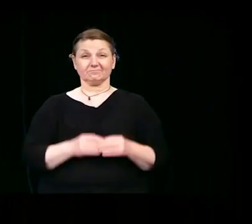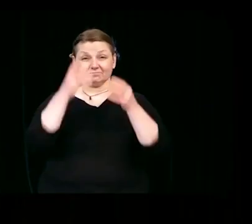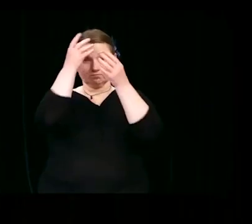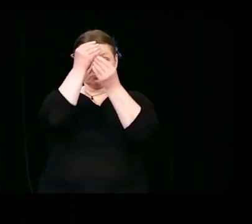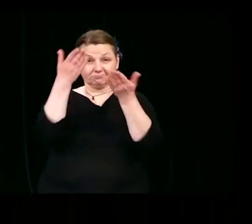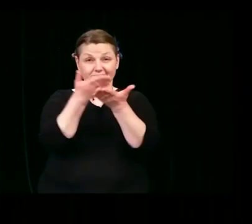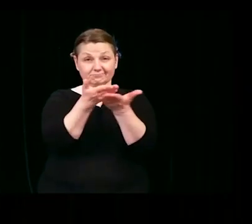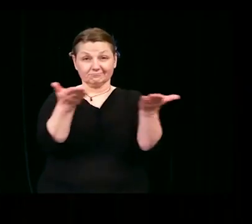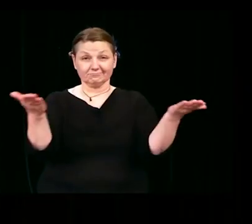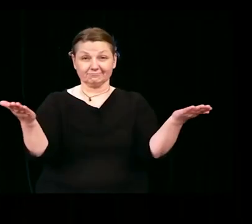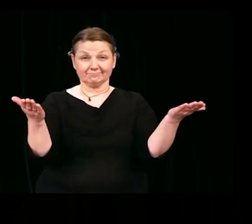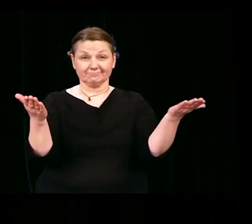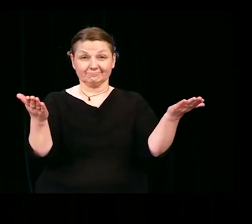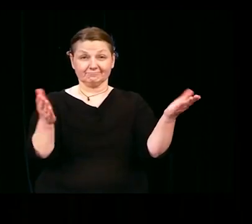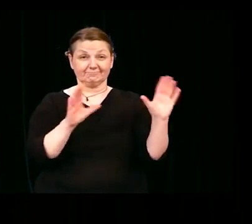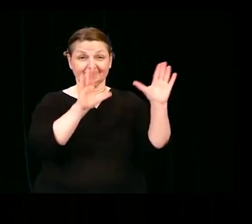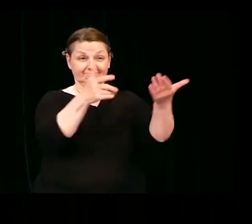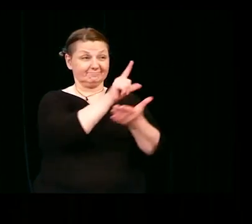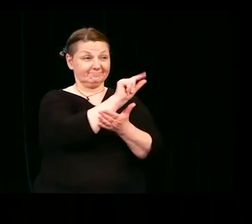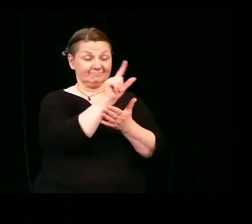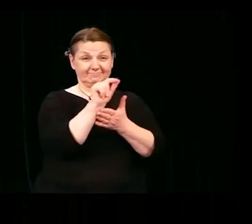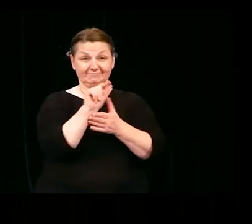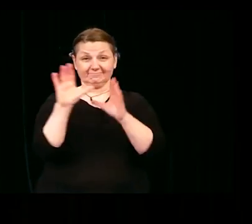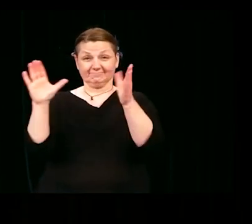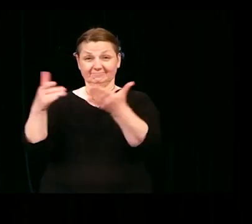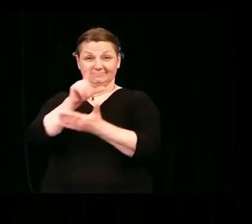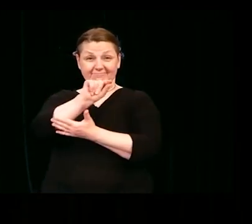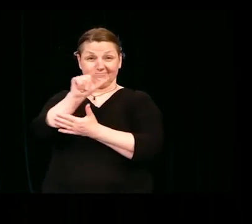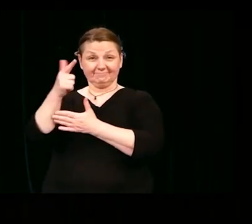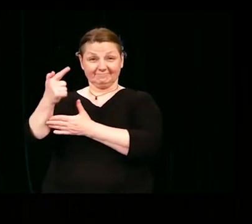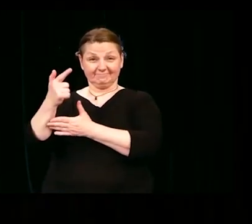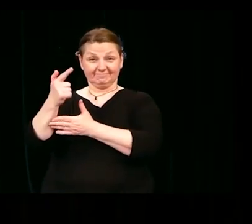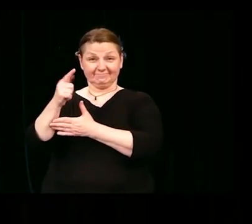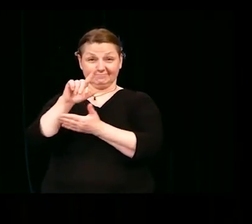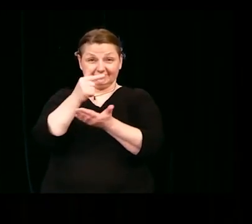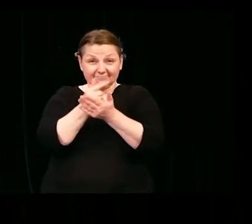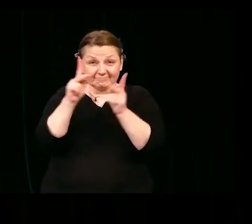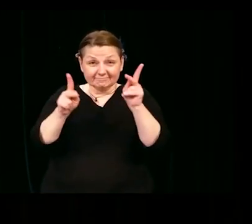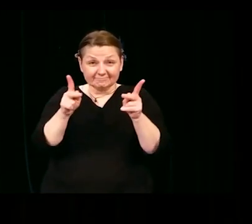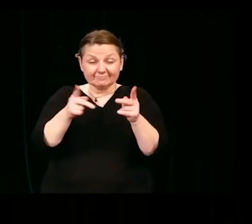you are more than just survivors of a pandemic. Ustedes son nuestros